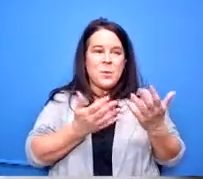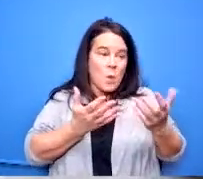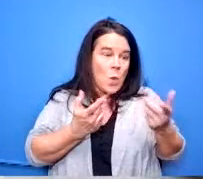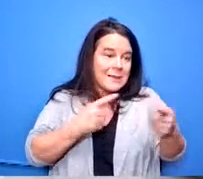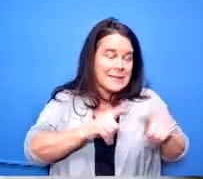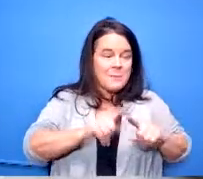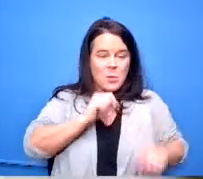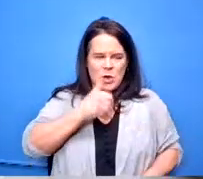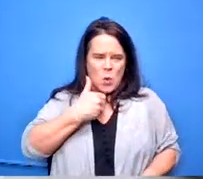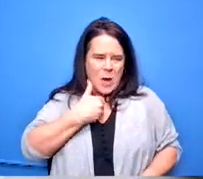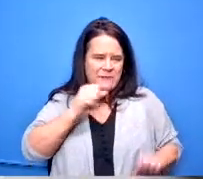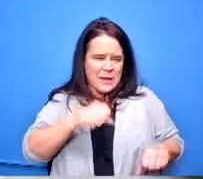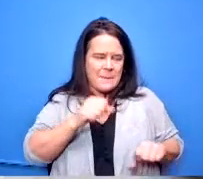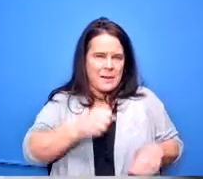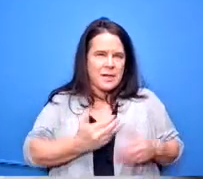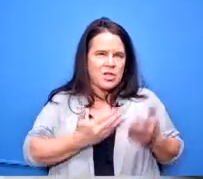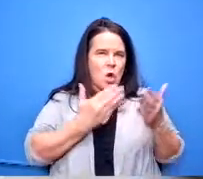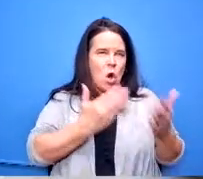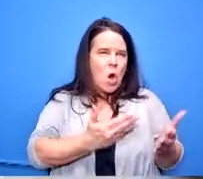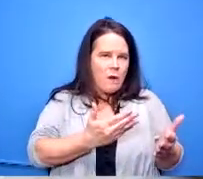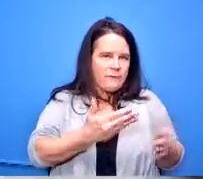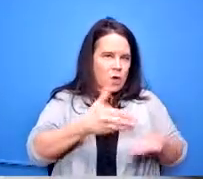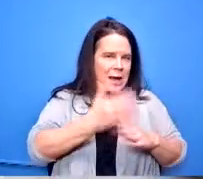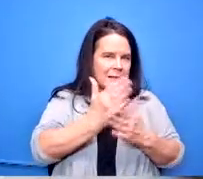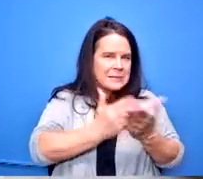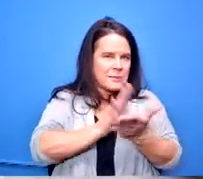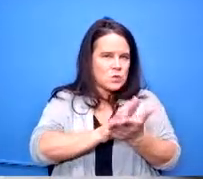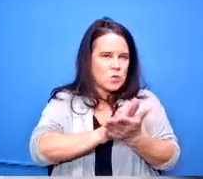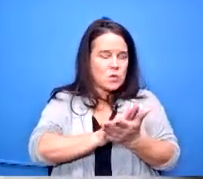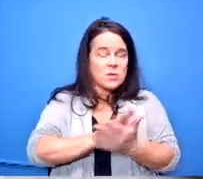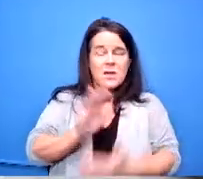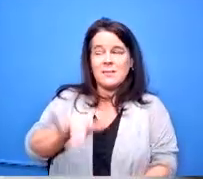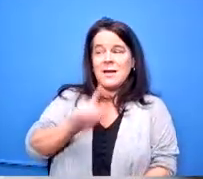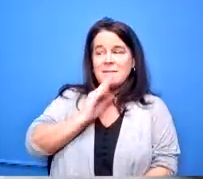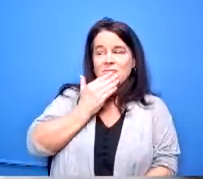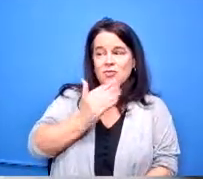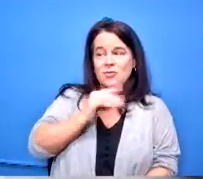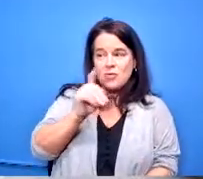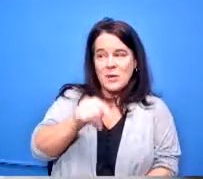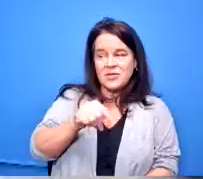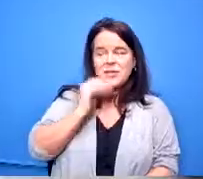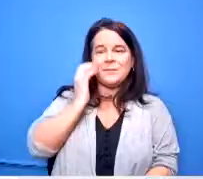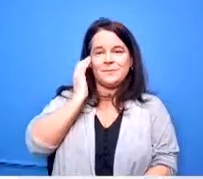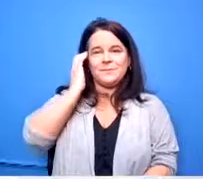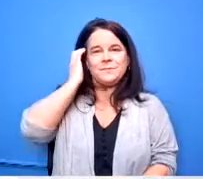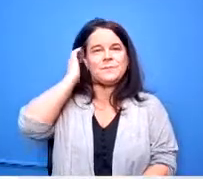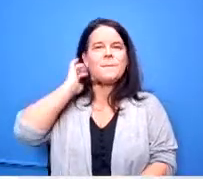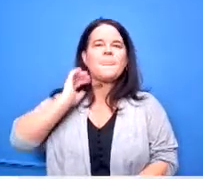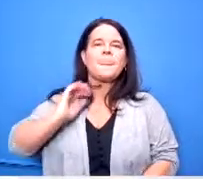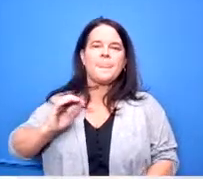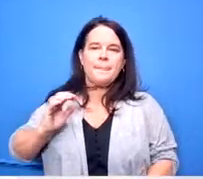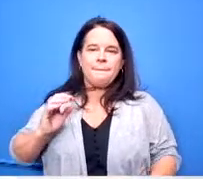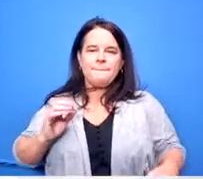the ability to offer it at some of the schools that's a good question um you know the the kids